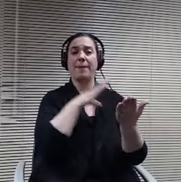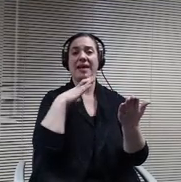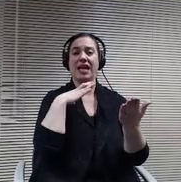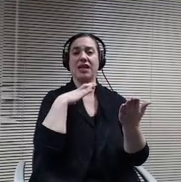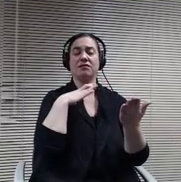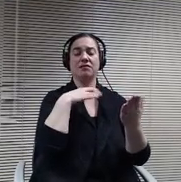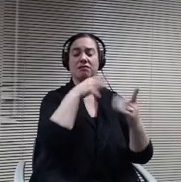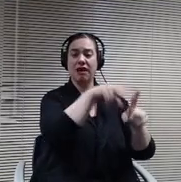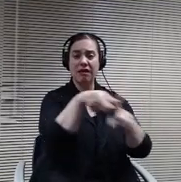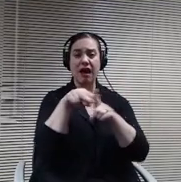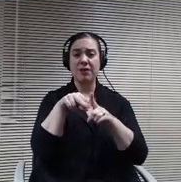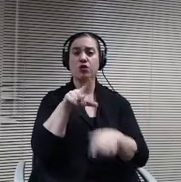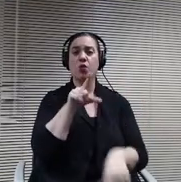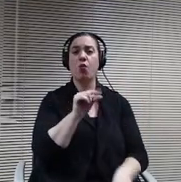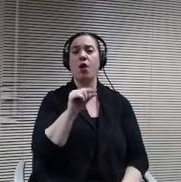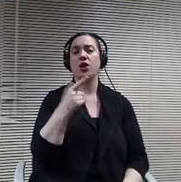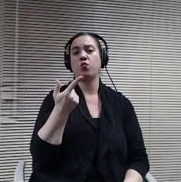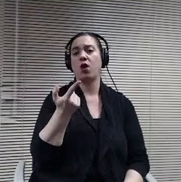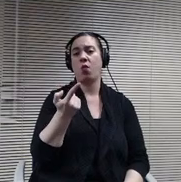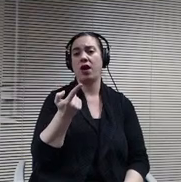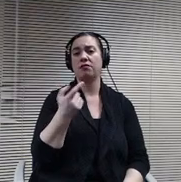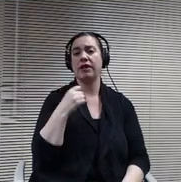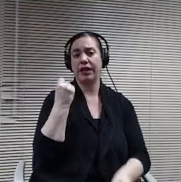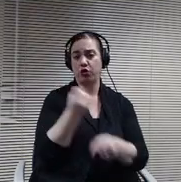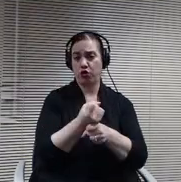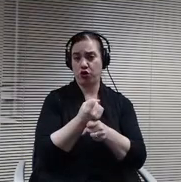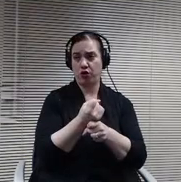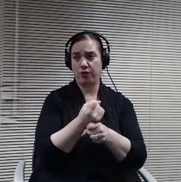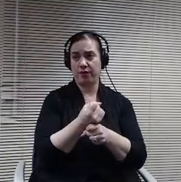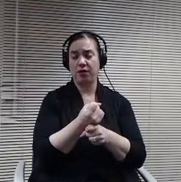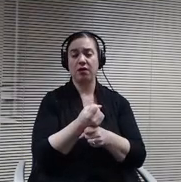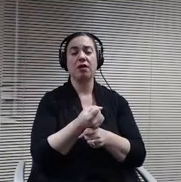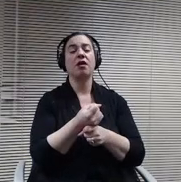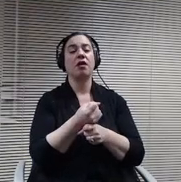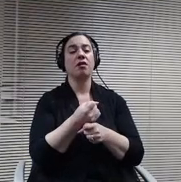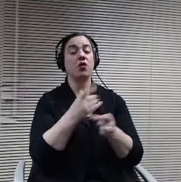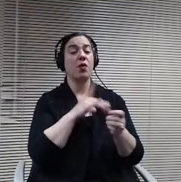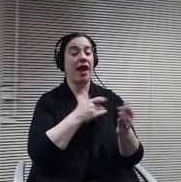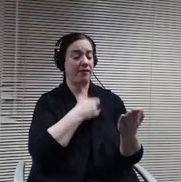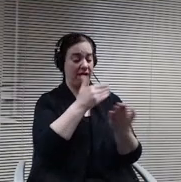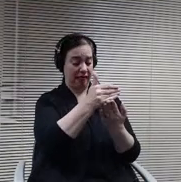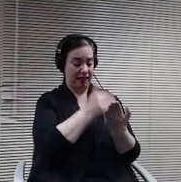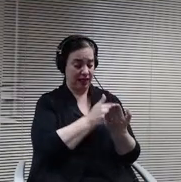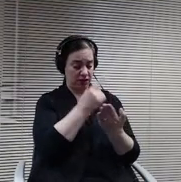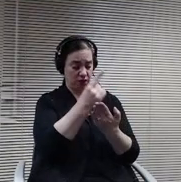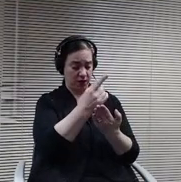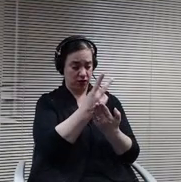There is a list. It's 123456789, ten, 11, twelve, 1314. So I